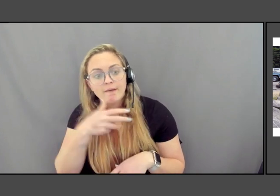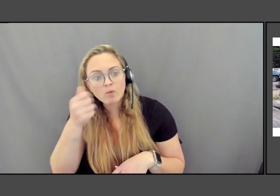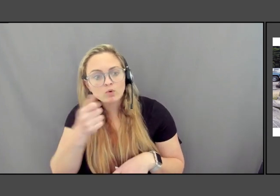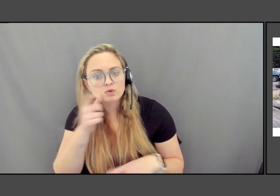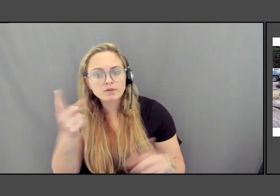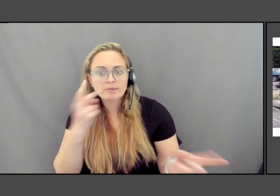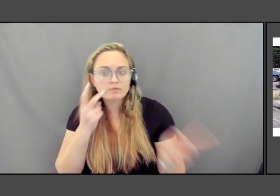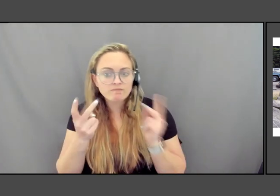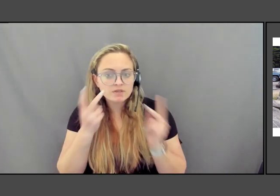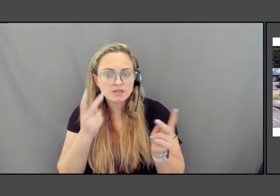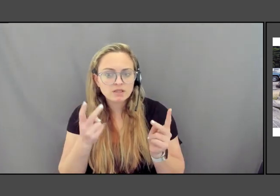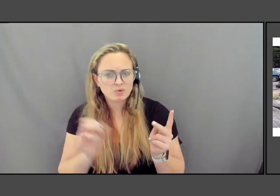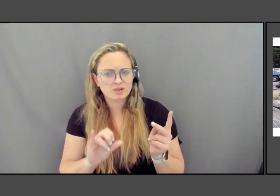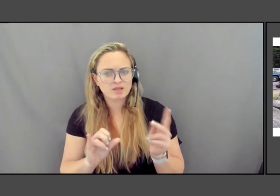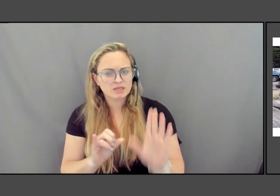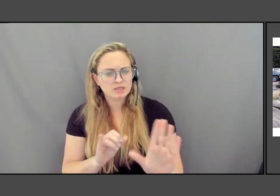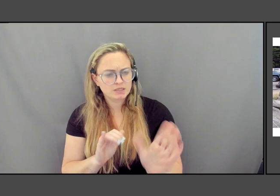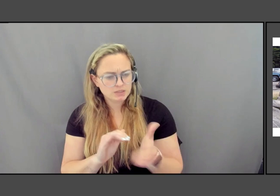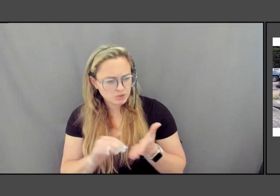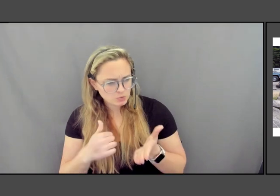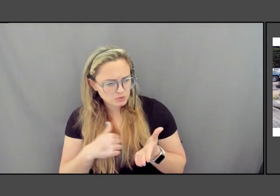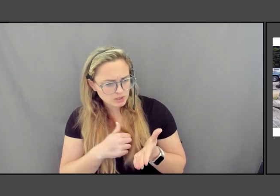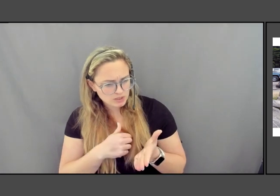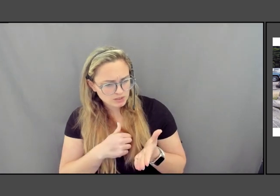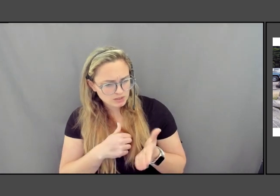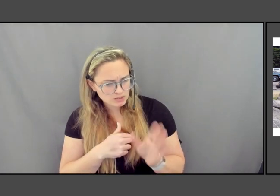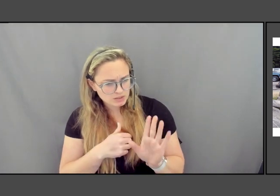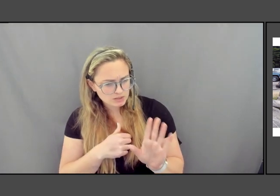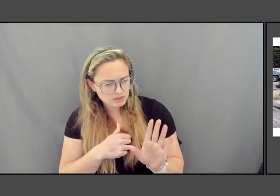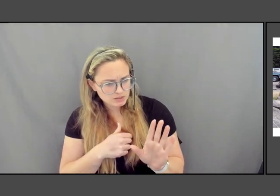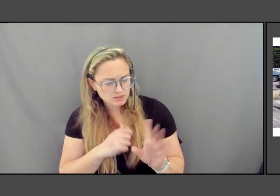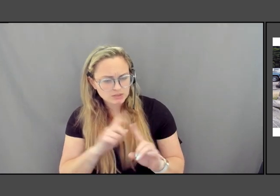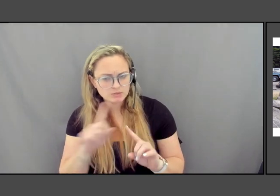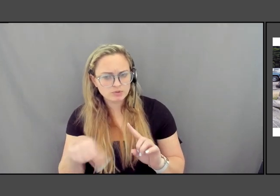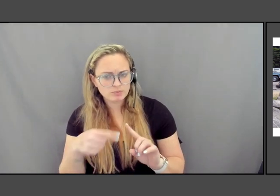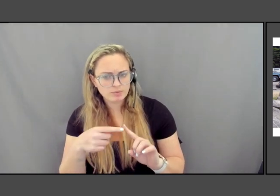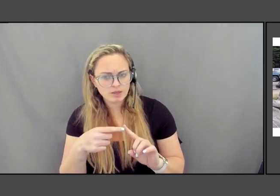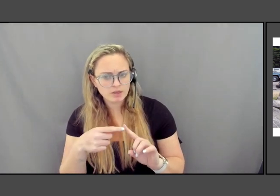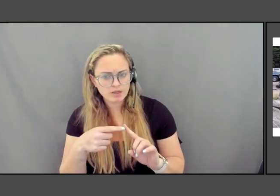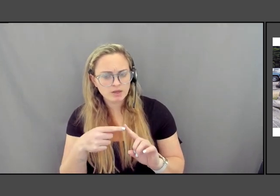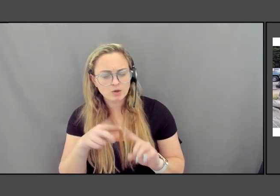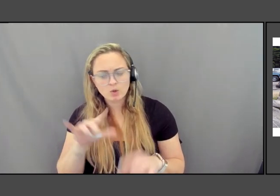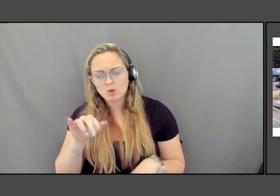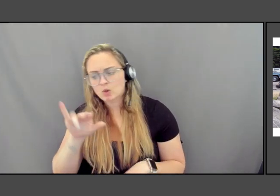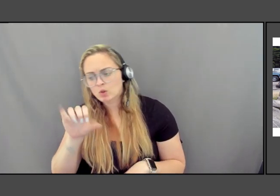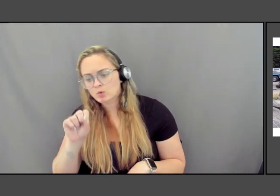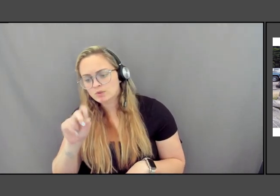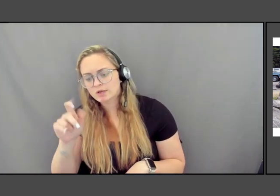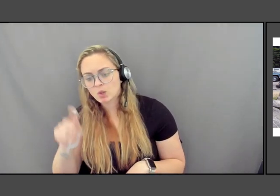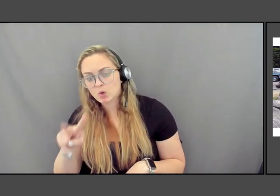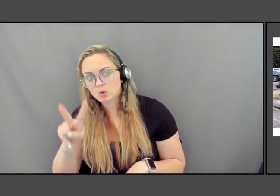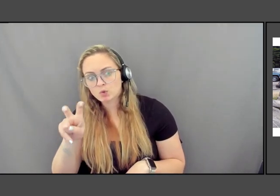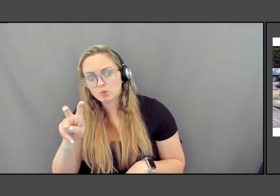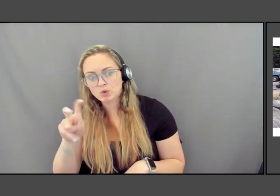Excuse us, because it was all about, you know, Lewis and Clark's 200th anniversary. Excuse us.